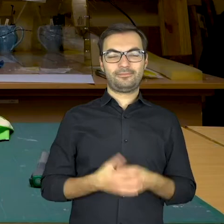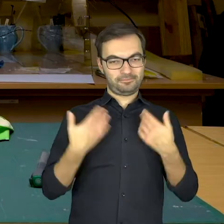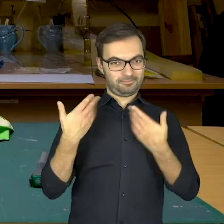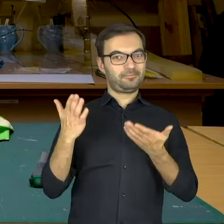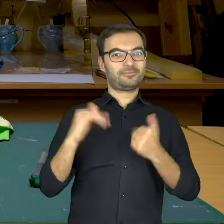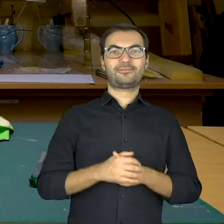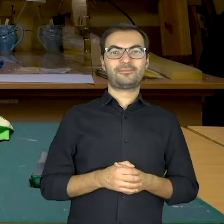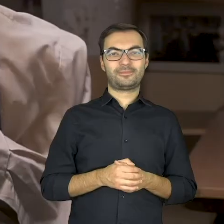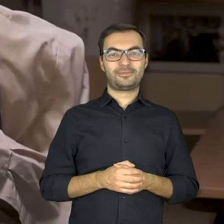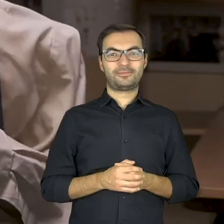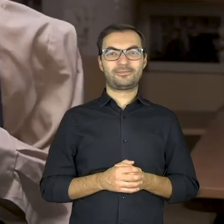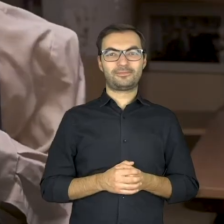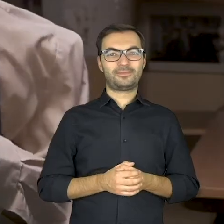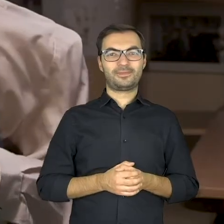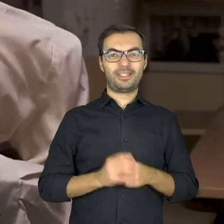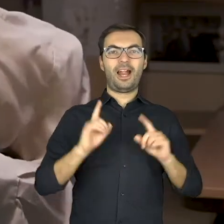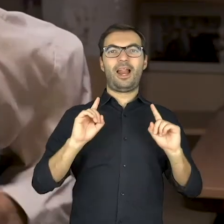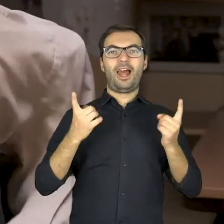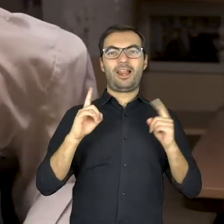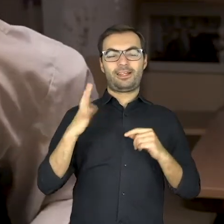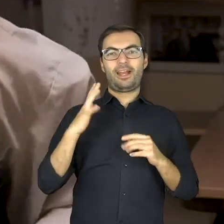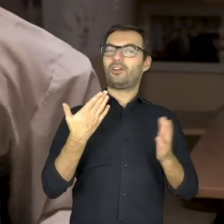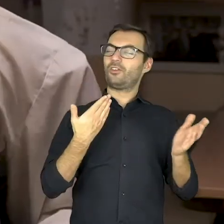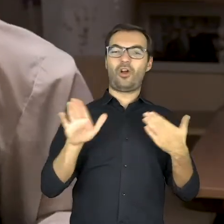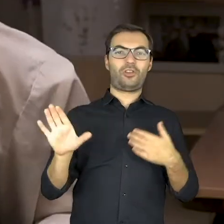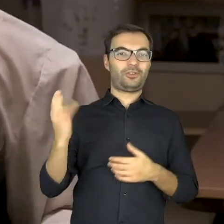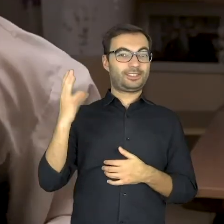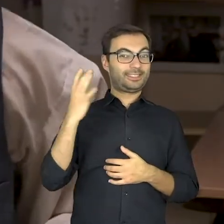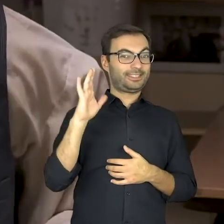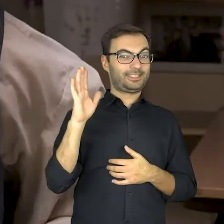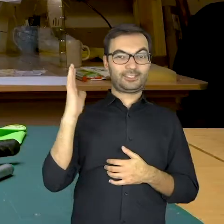Here you go! The hand puppet is finished!